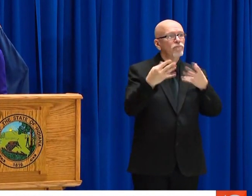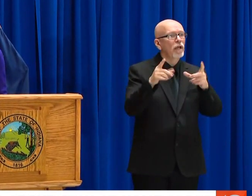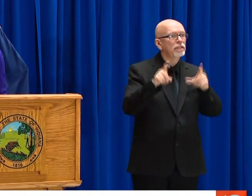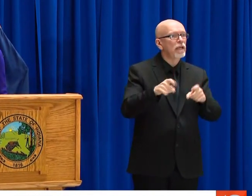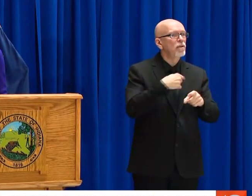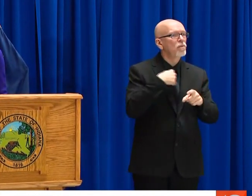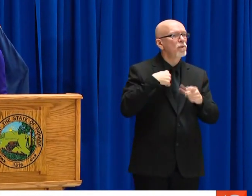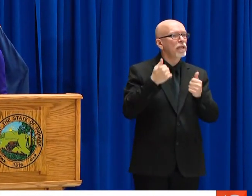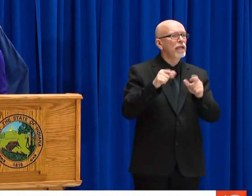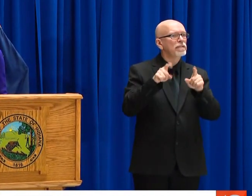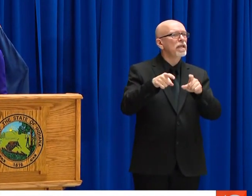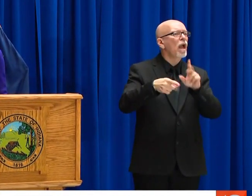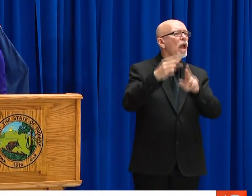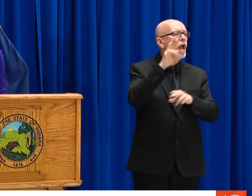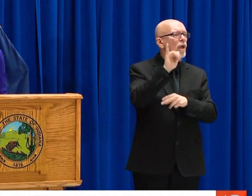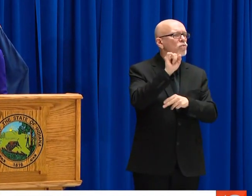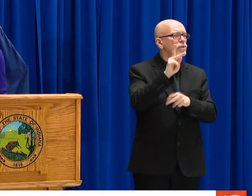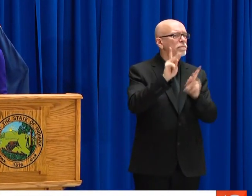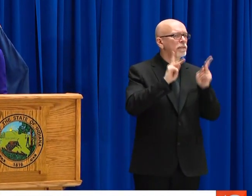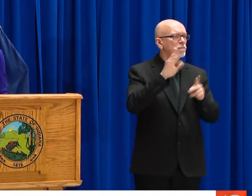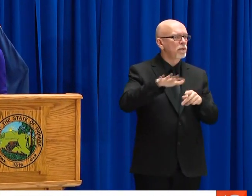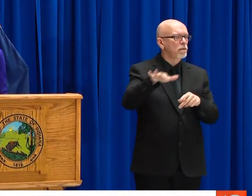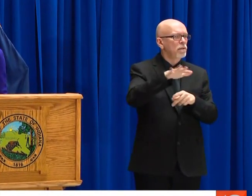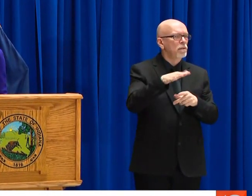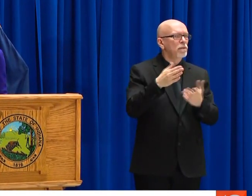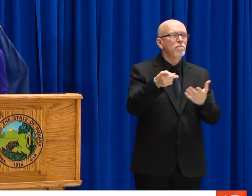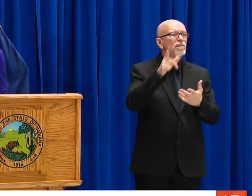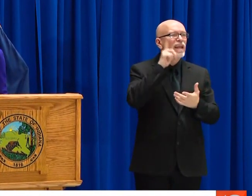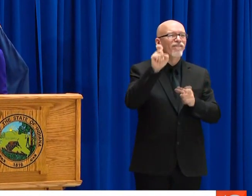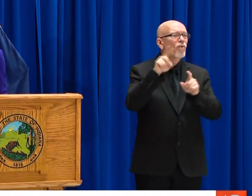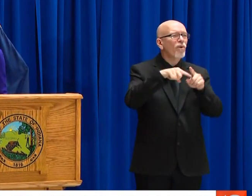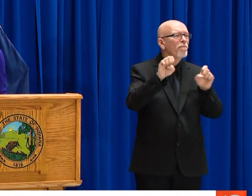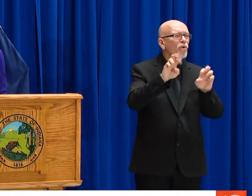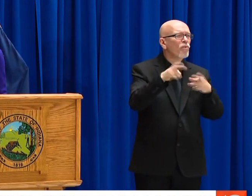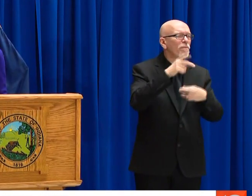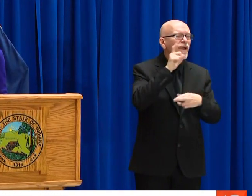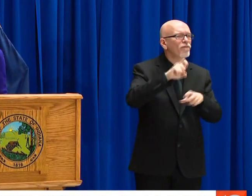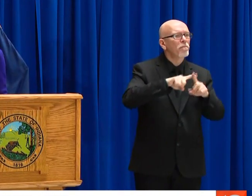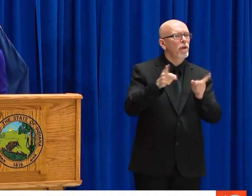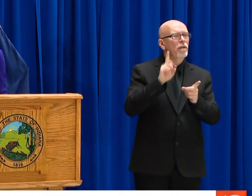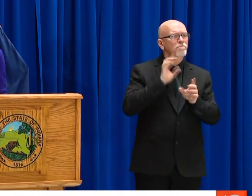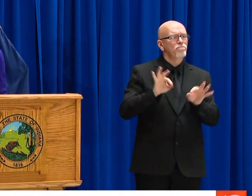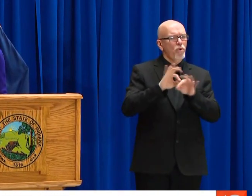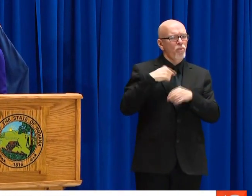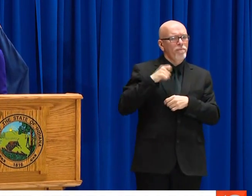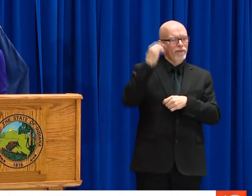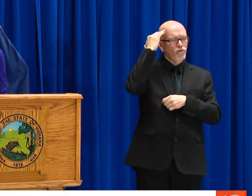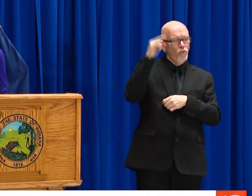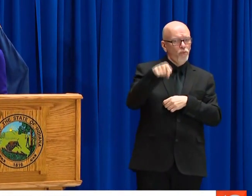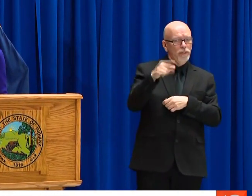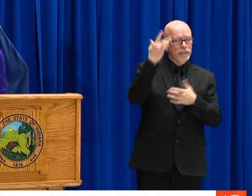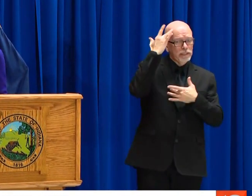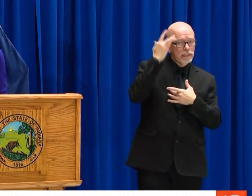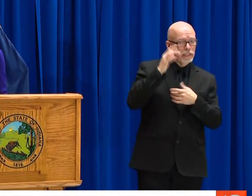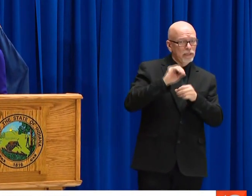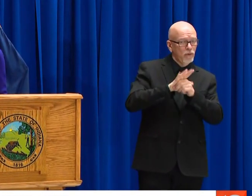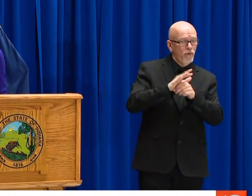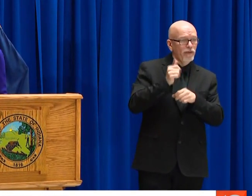HOUR PERIOD OF TIME. WE ARE SEEING INDIVIDUAL FACILITIES POP UP SO THAT WE CAN TEST THOSE HIGH-RISK POPULATIONS.